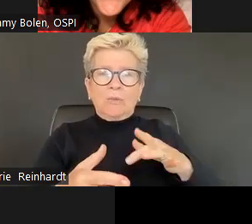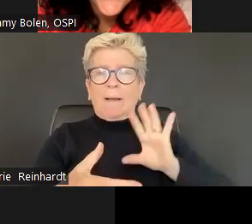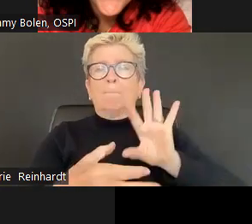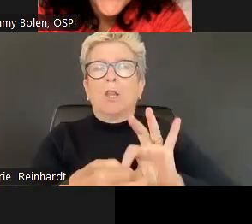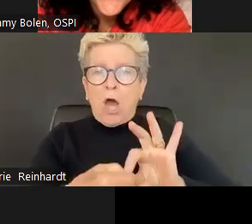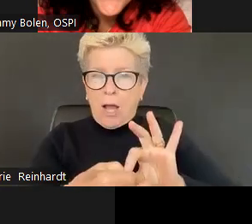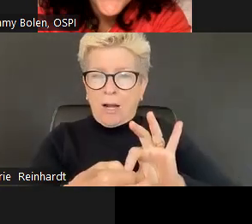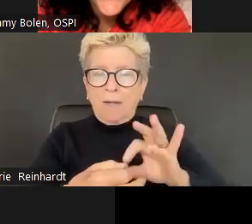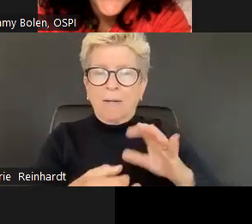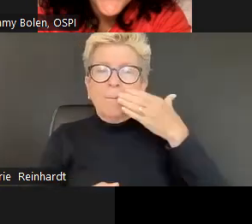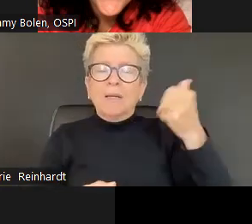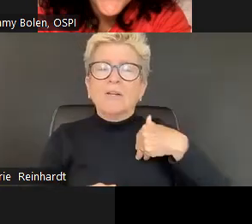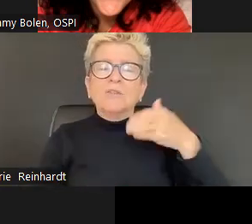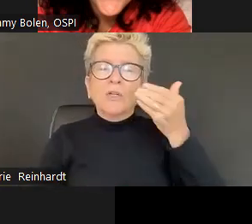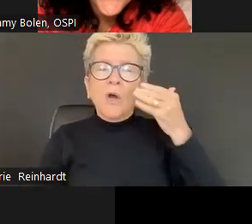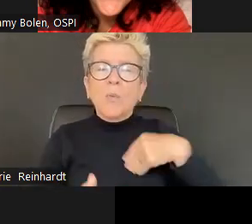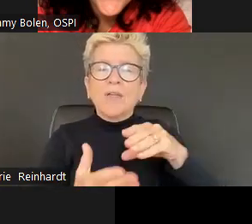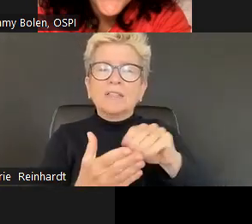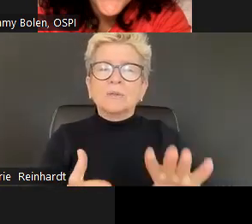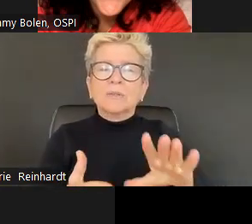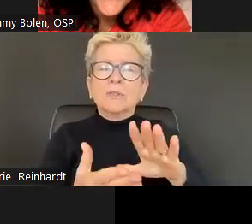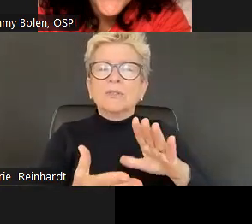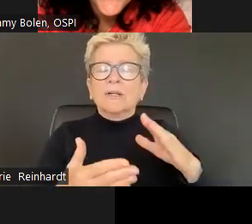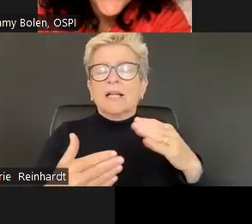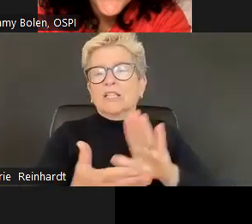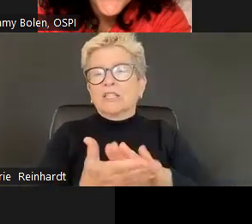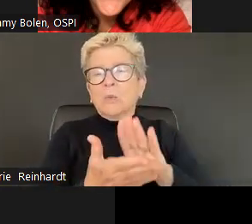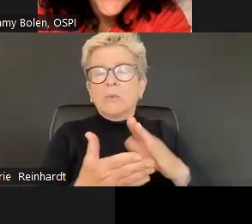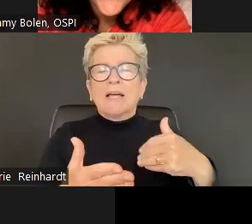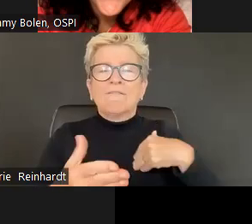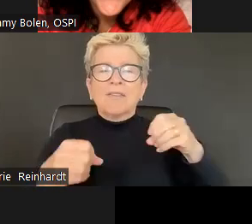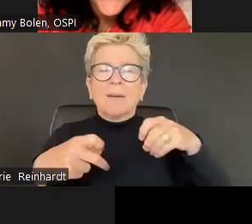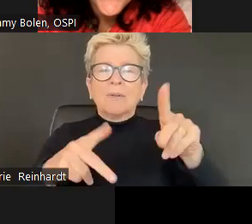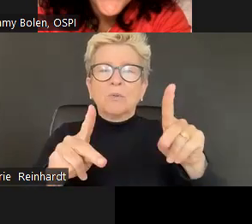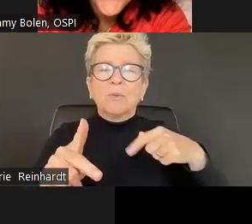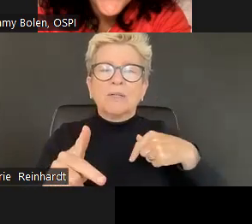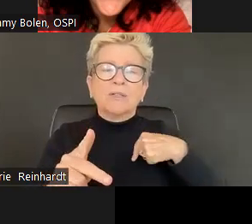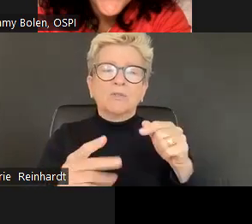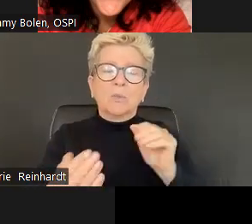I think it's important we center our webinars in equity. We chose to open the year talking about setting up for belonging,